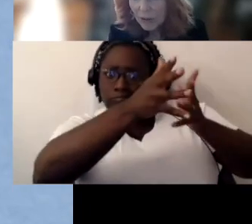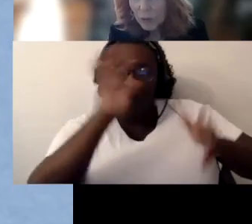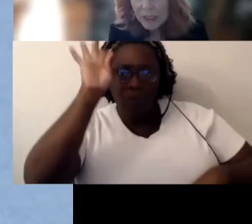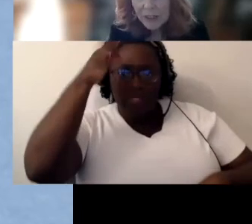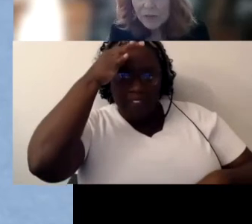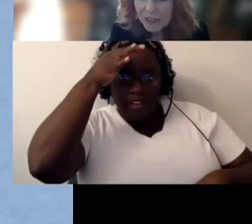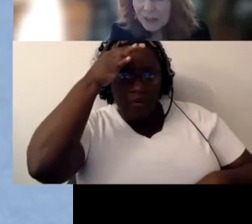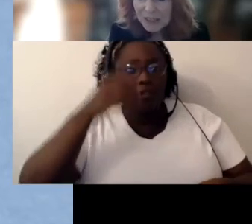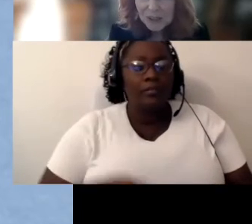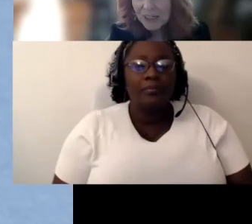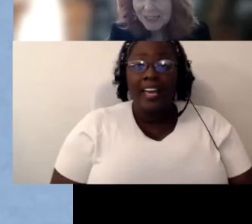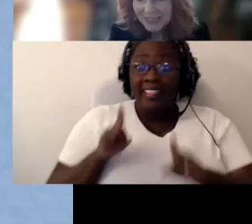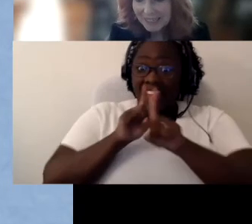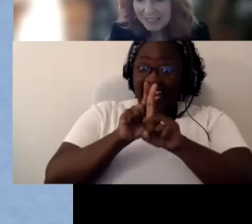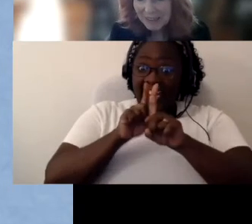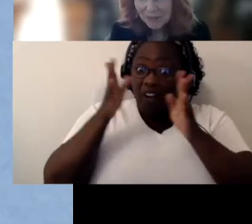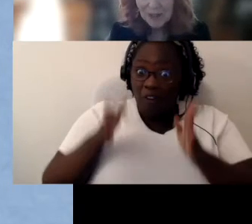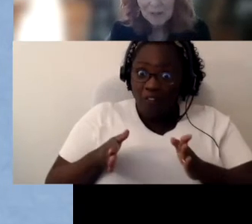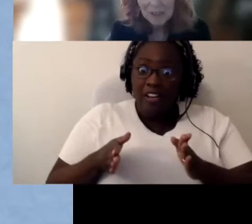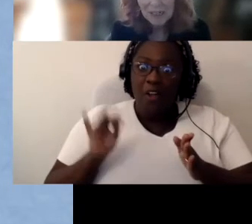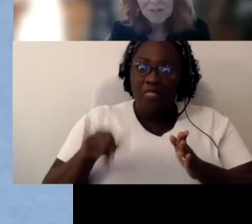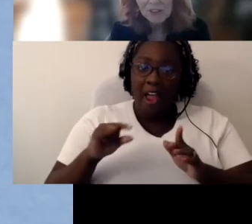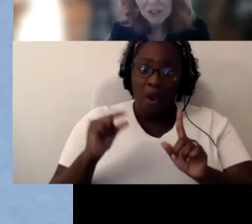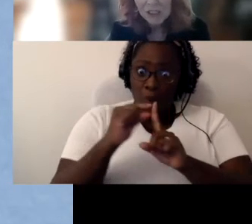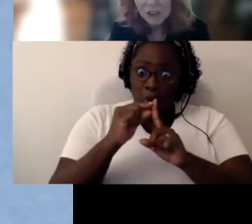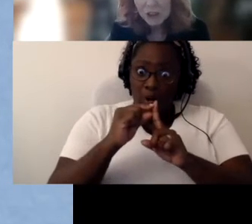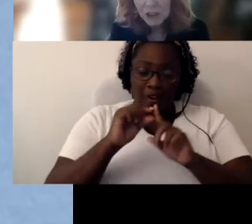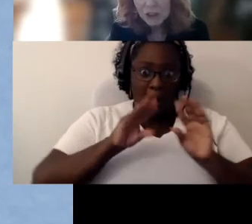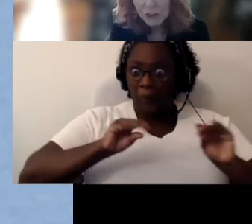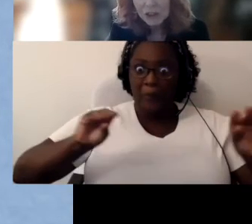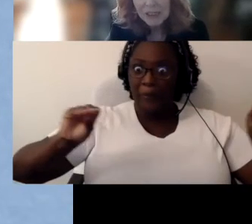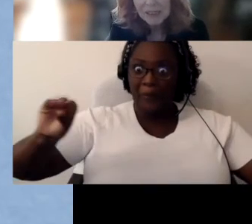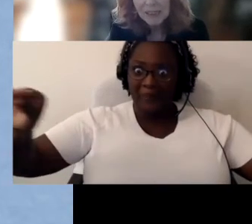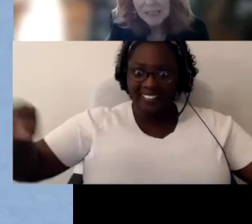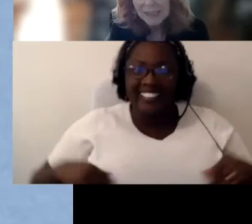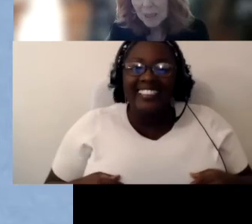The word intervener is circulating at the federal level. This just occurred in the last